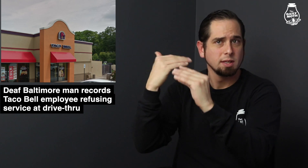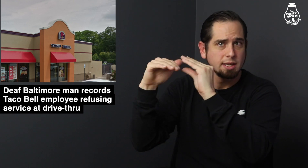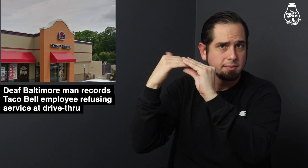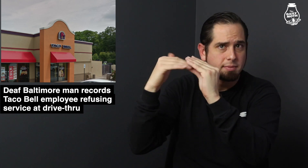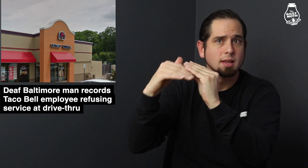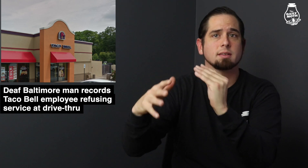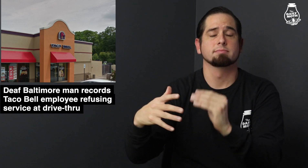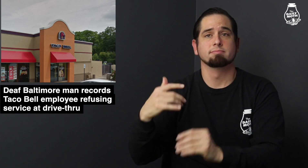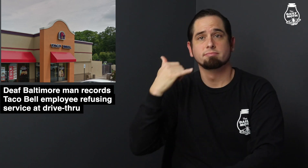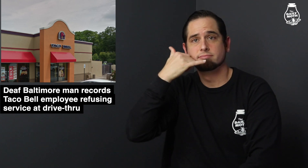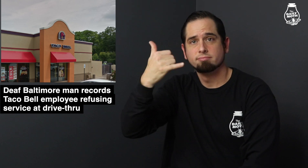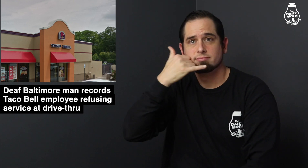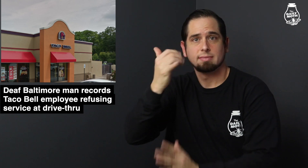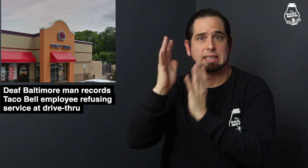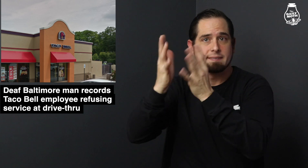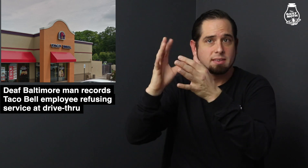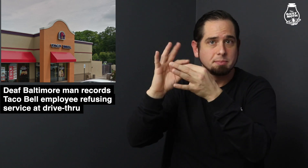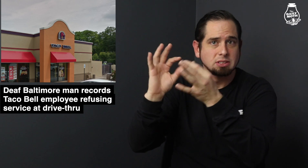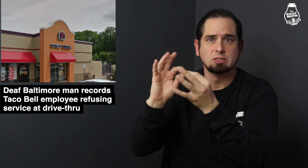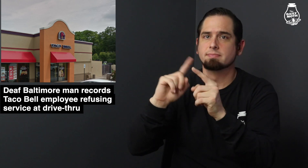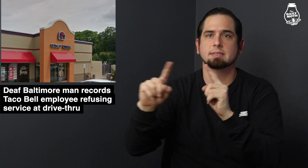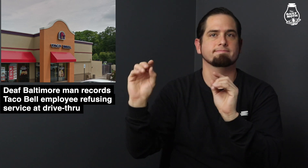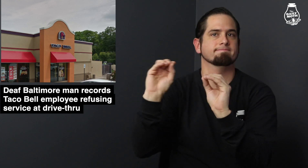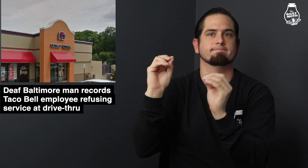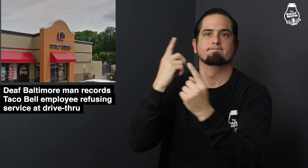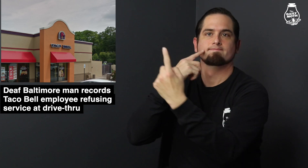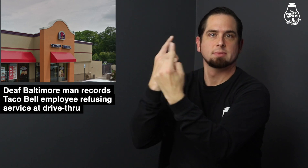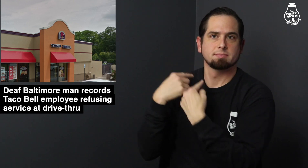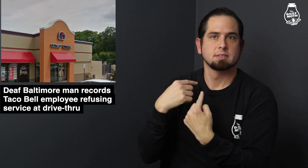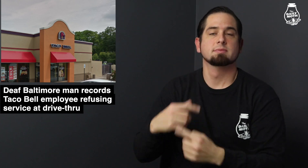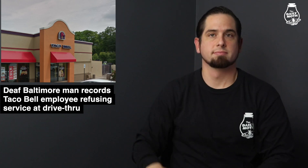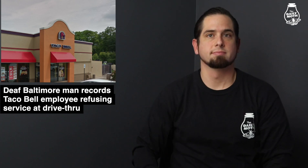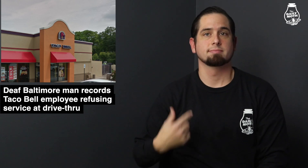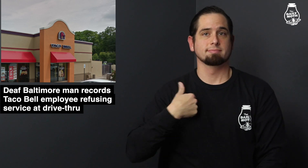email and called them and left a message, but never got a response.